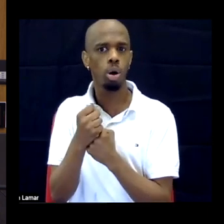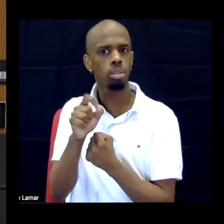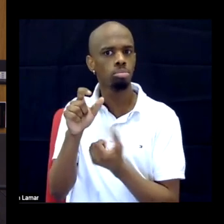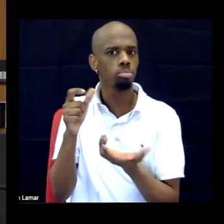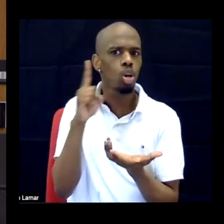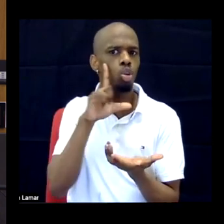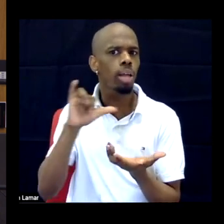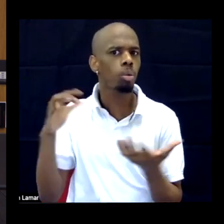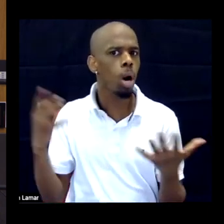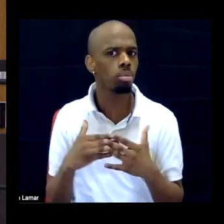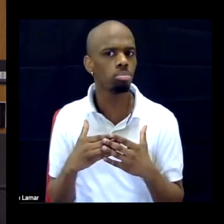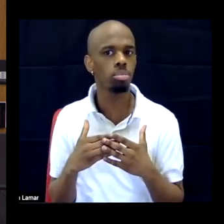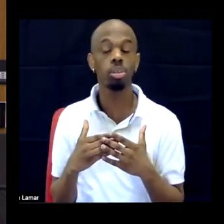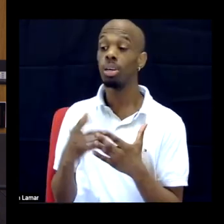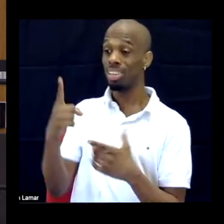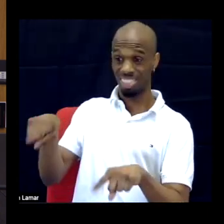They need the actual support to be able to live their life.